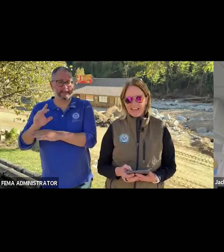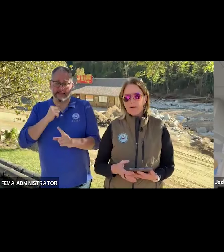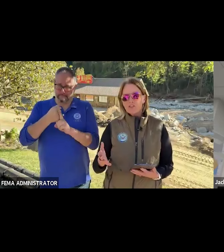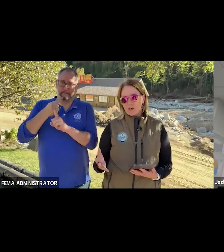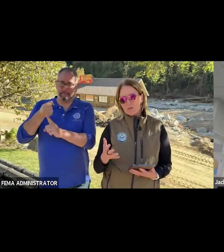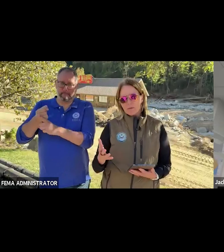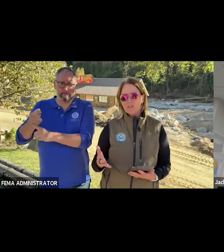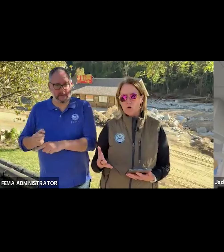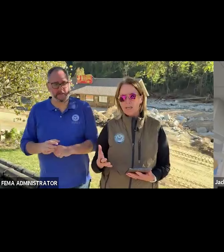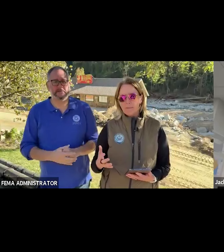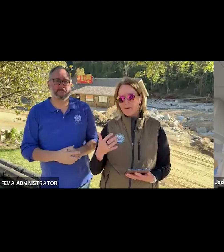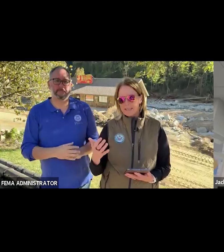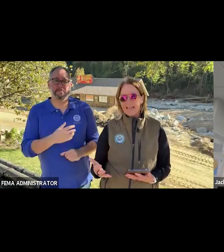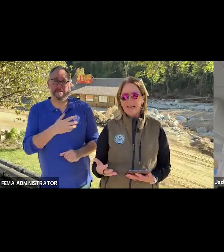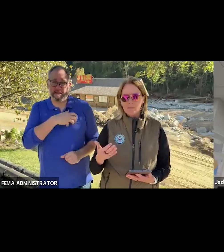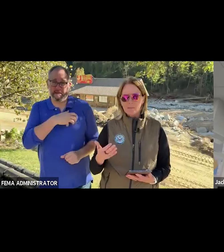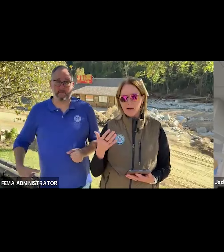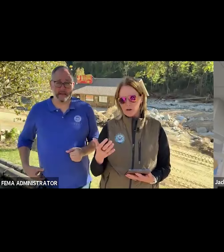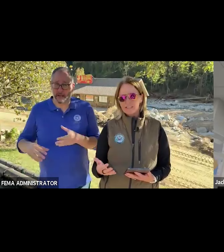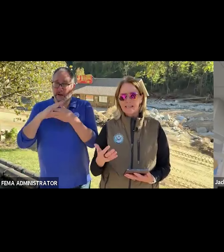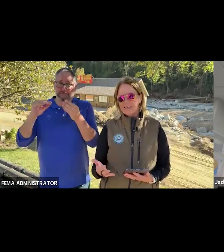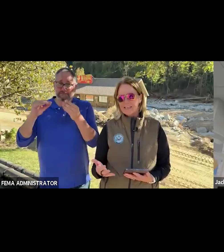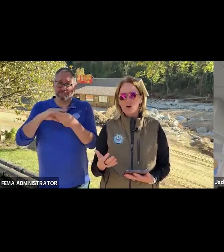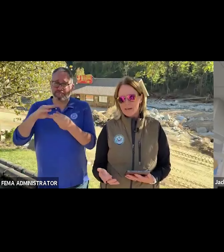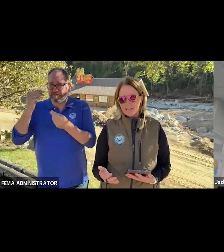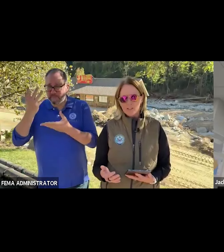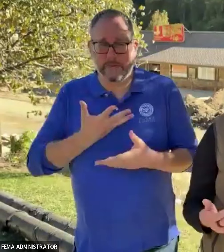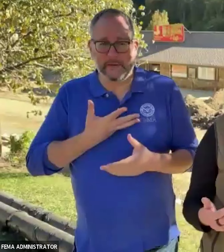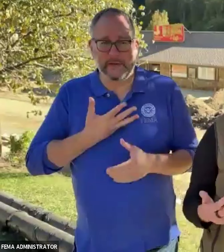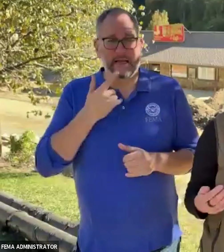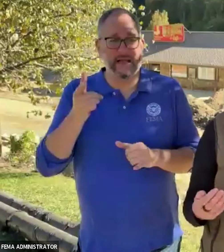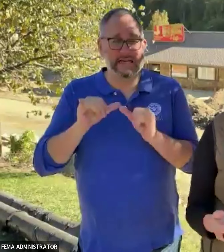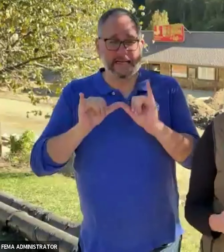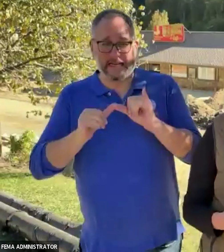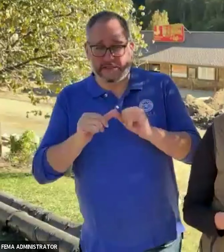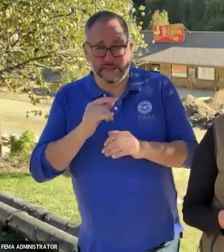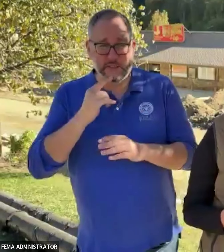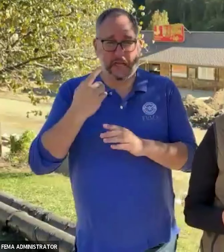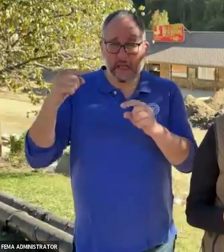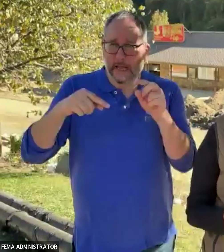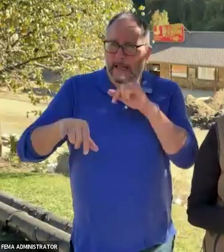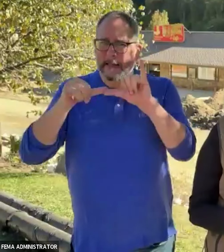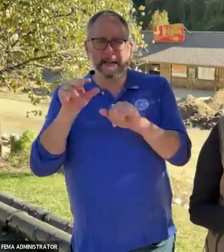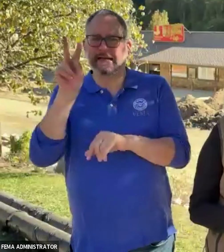And the mayor shared with me a story about how he has had architects in here already to talk about what the new Chimney Rock is going to look like,